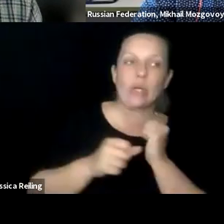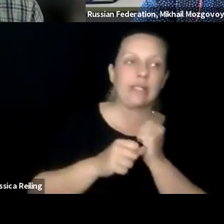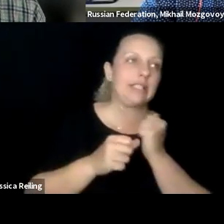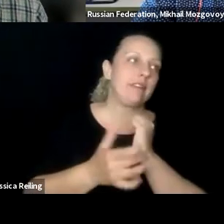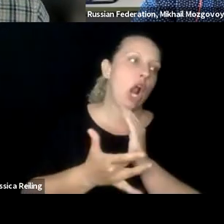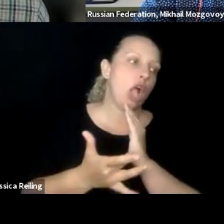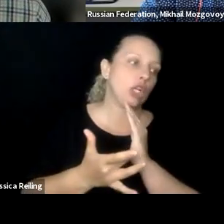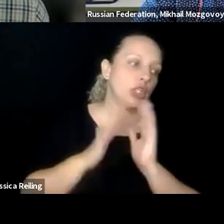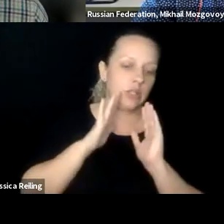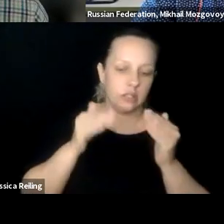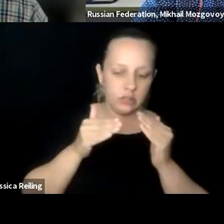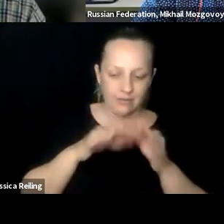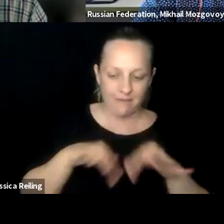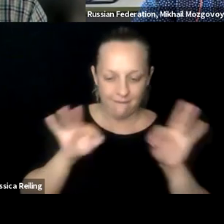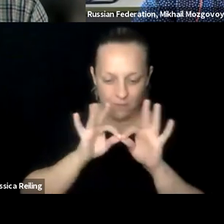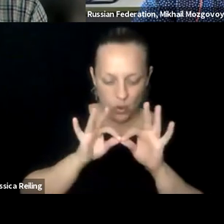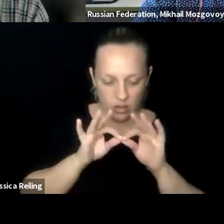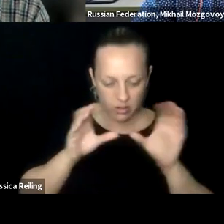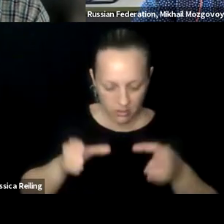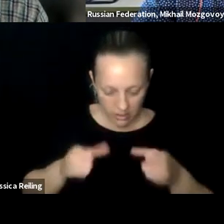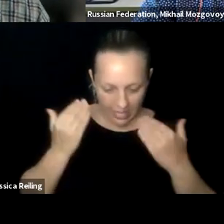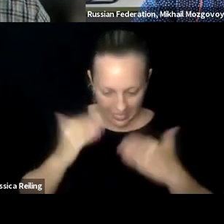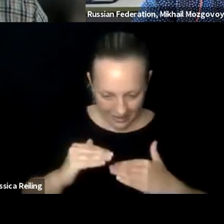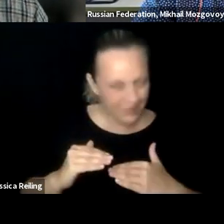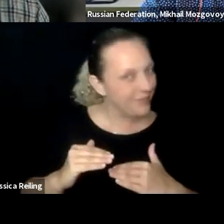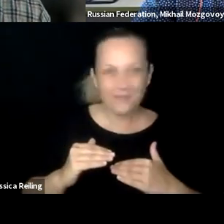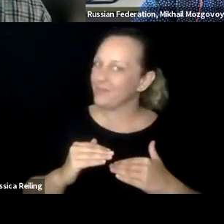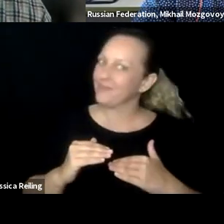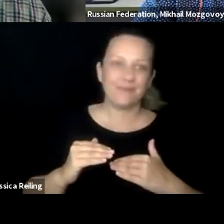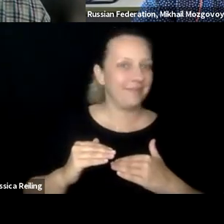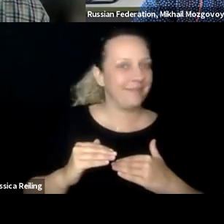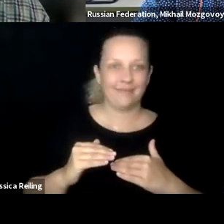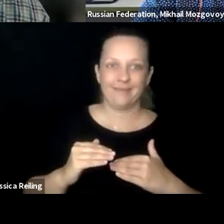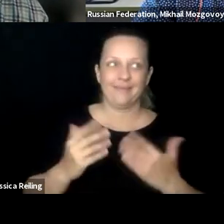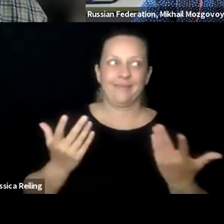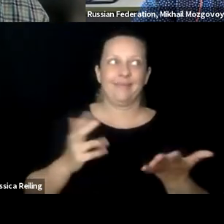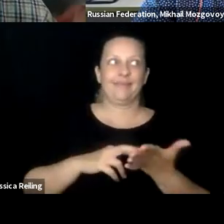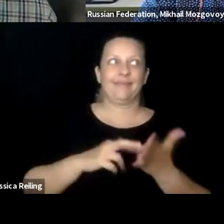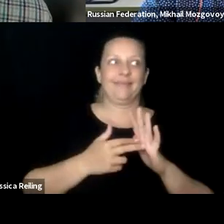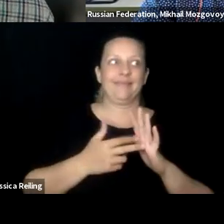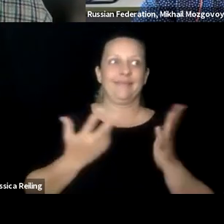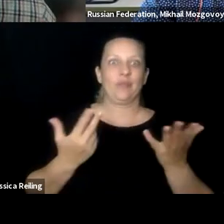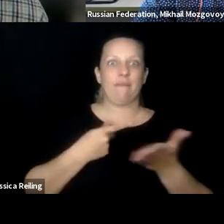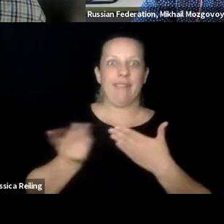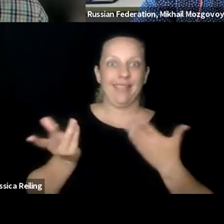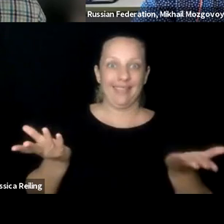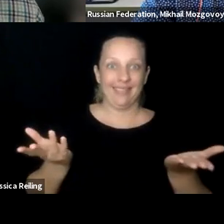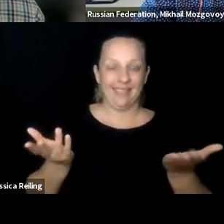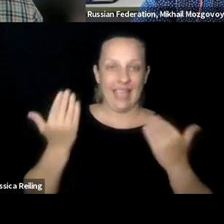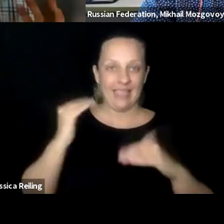disciplines. If we only make disability studies or assistive technology very important fields, but if those are the